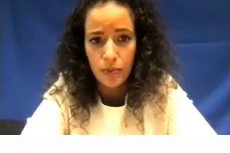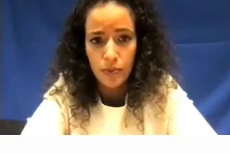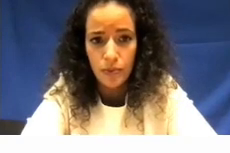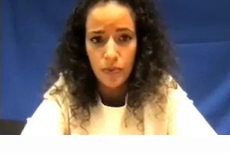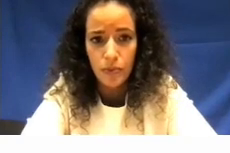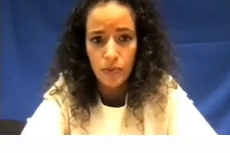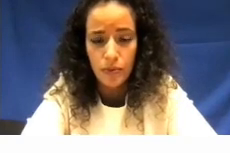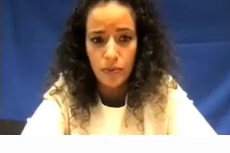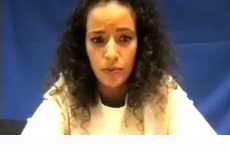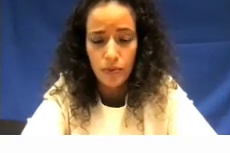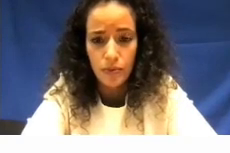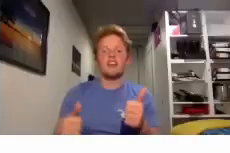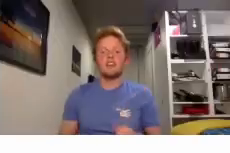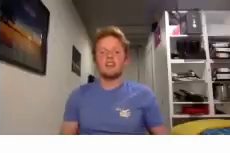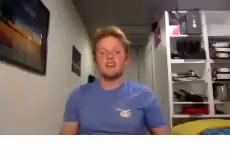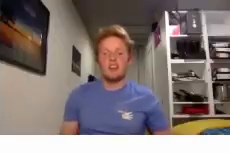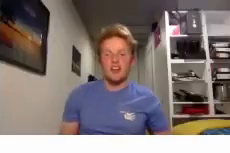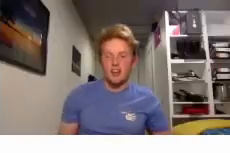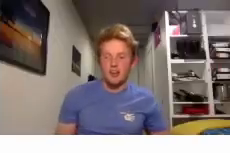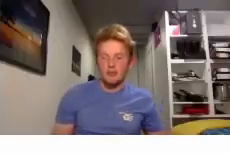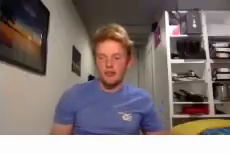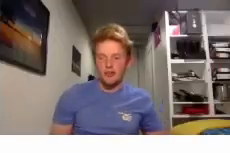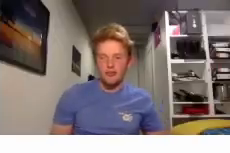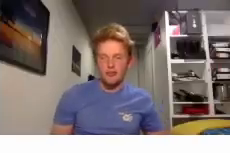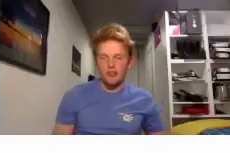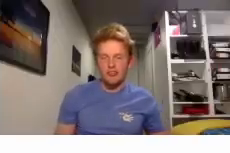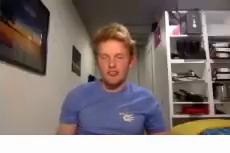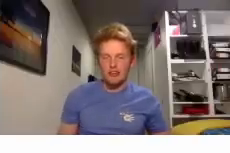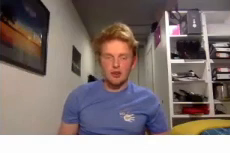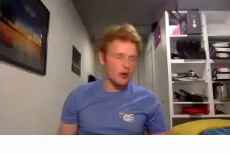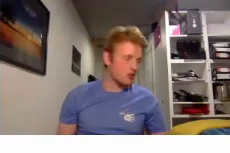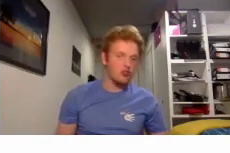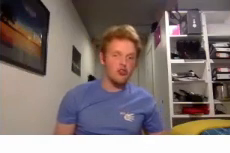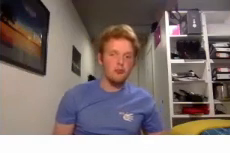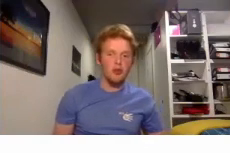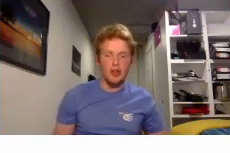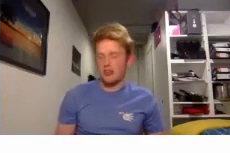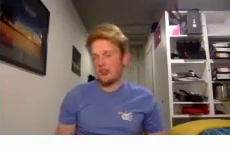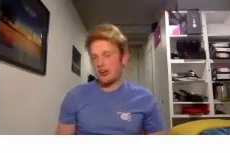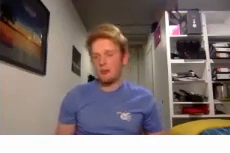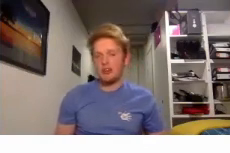um okay then I think if you have any other questions just put in your current week just